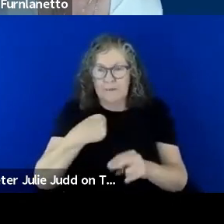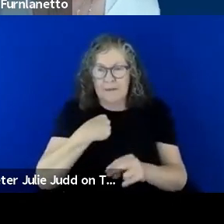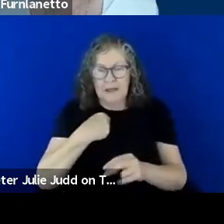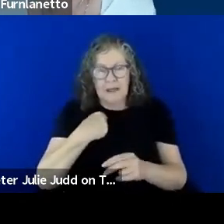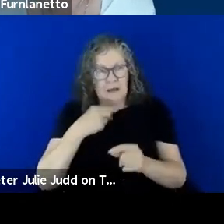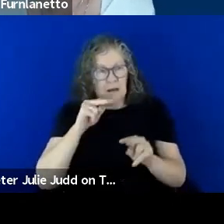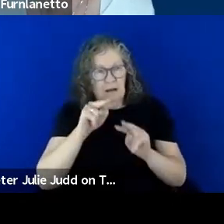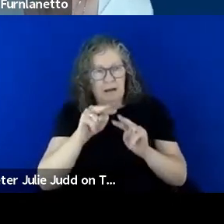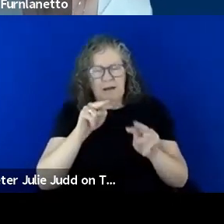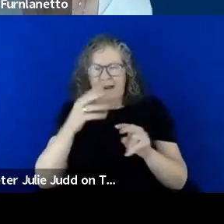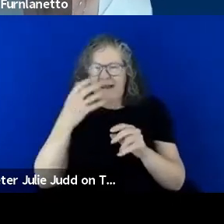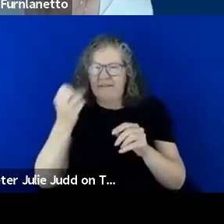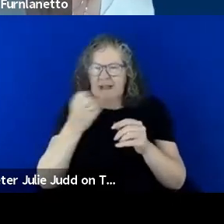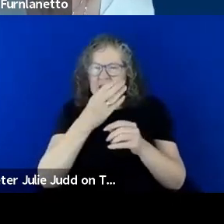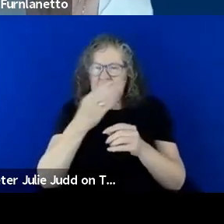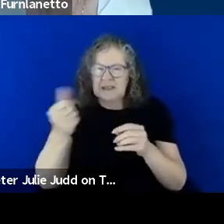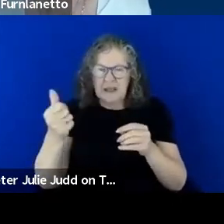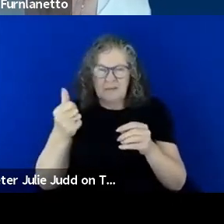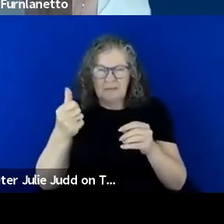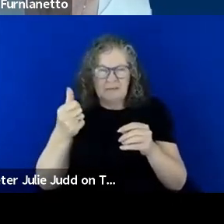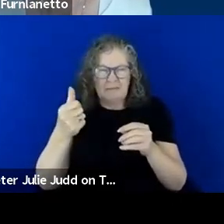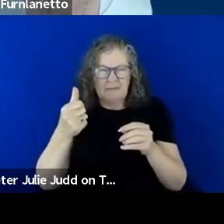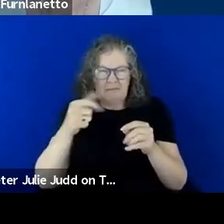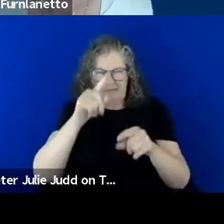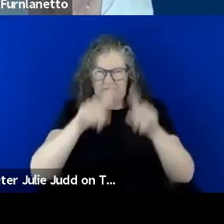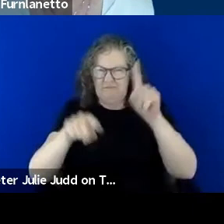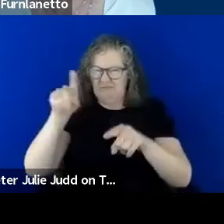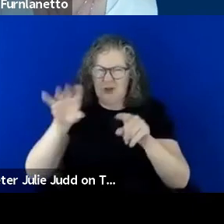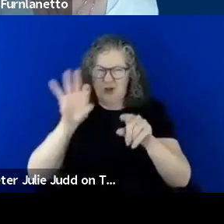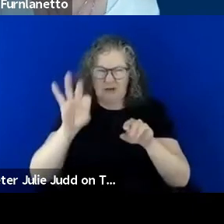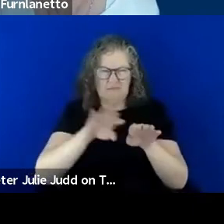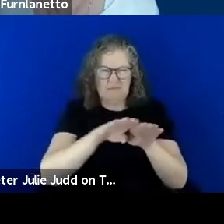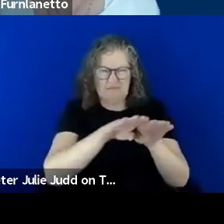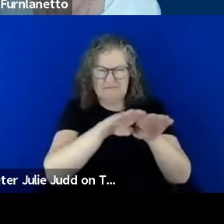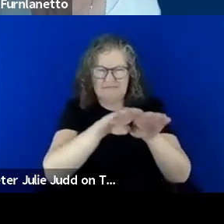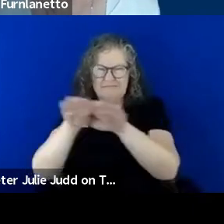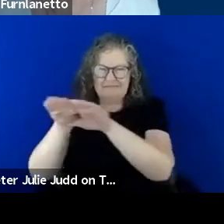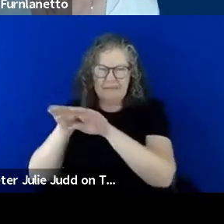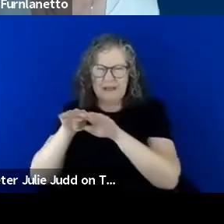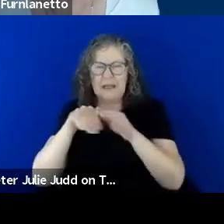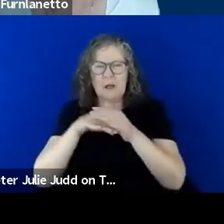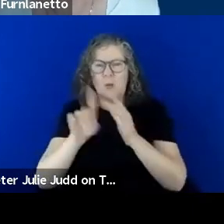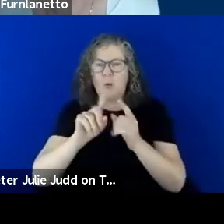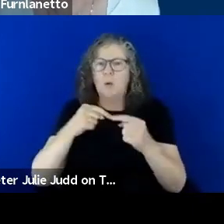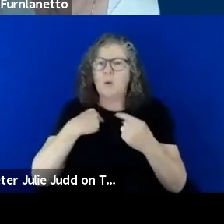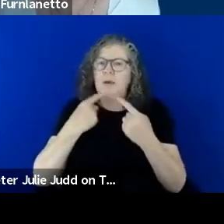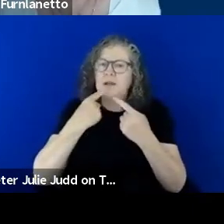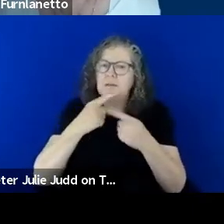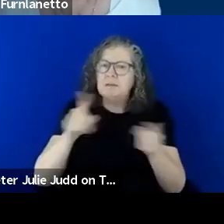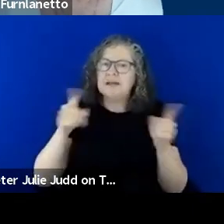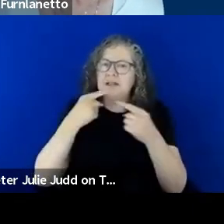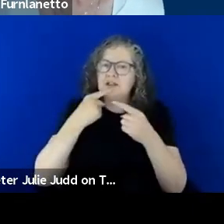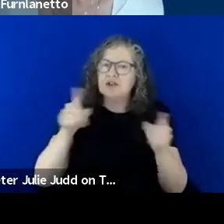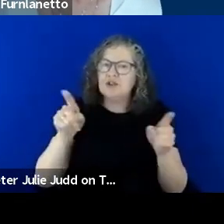inconsistency across the emergency management sector in the messaging around preparation even